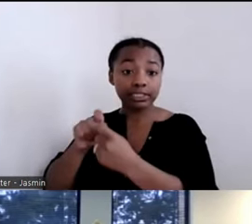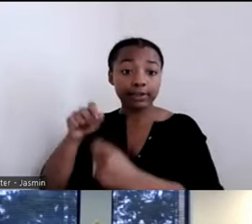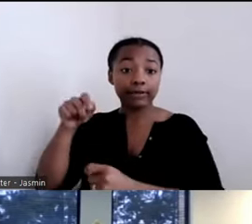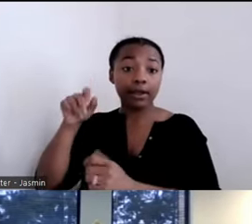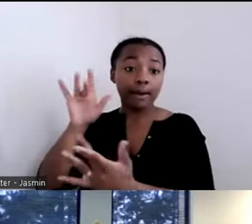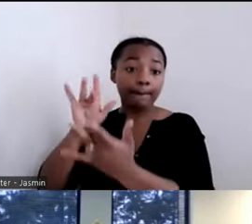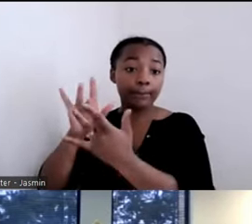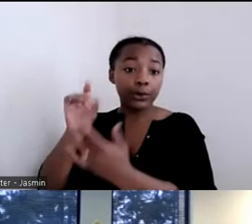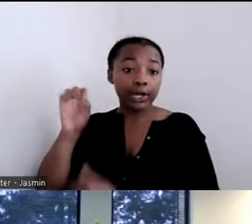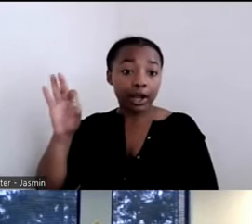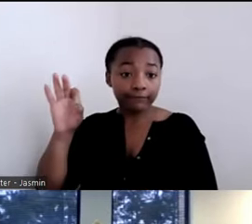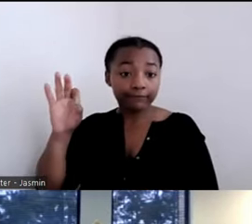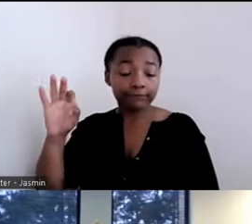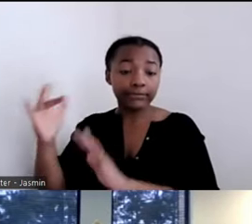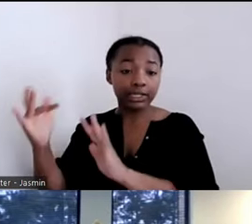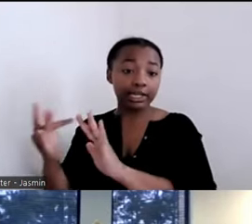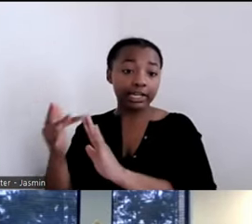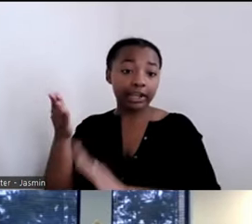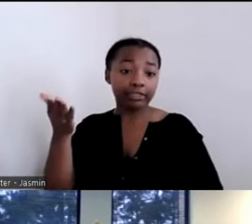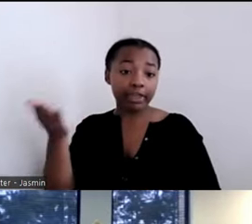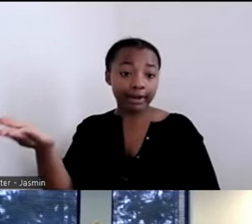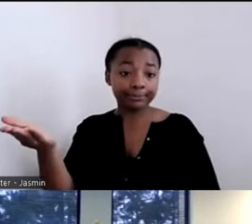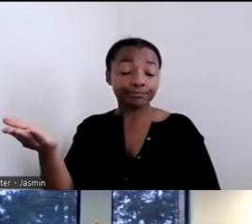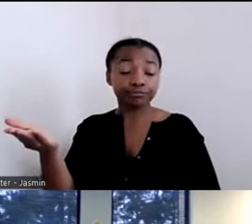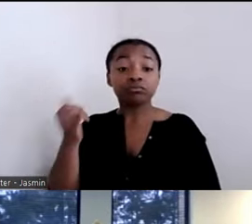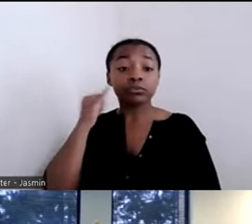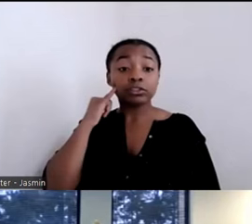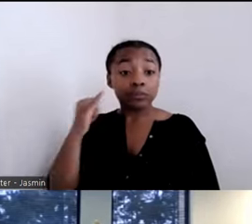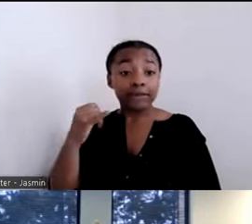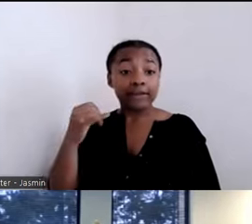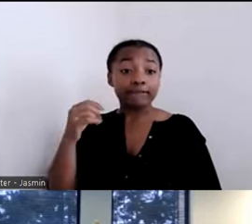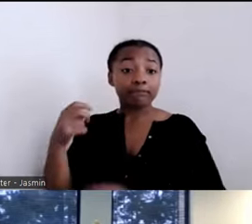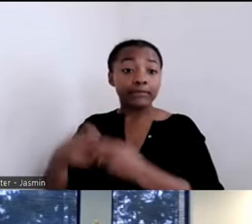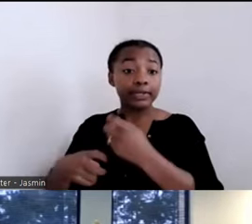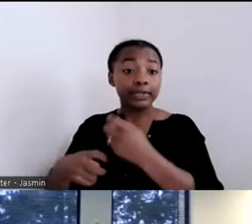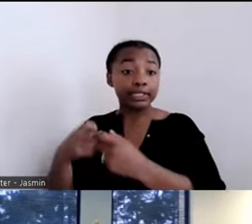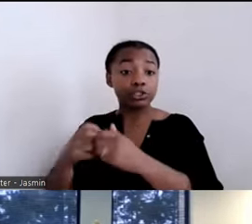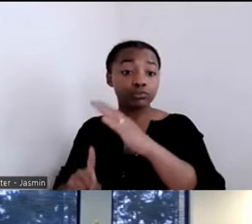would have somebody to call that would always to call them back. We did a